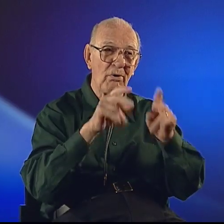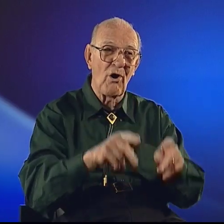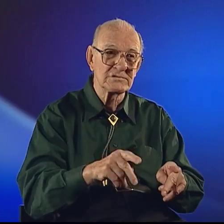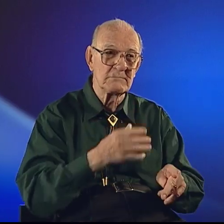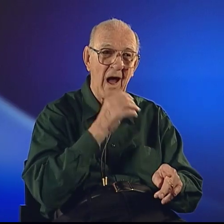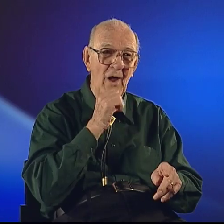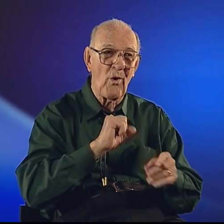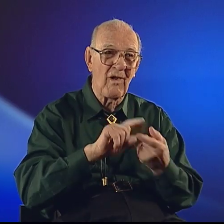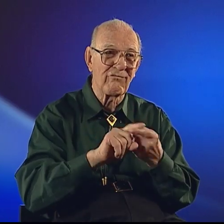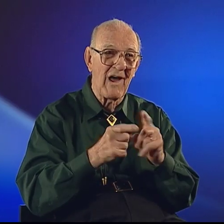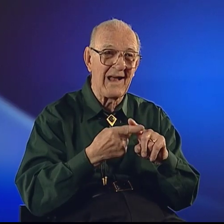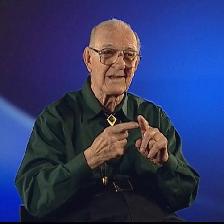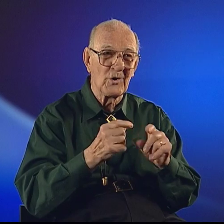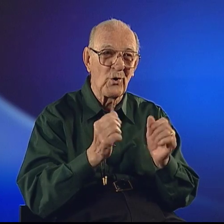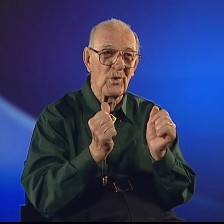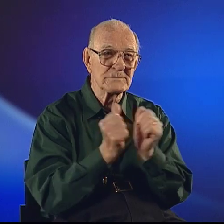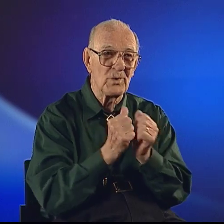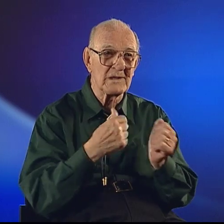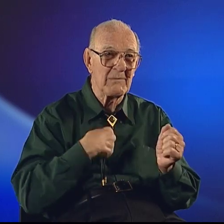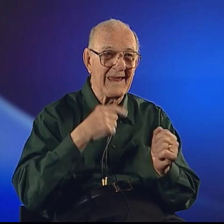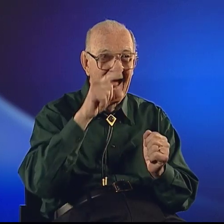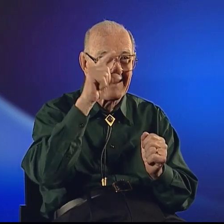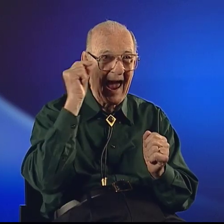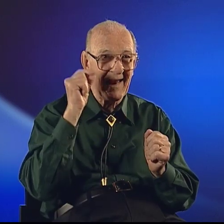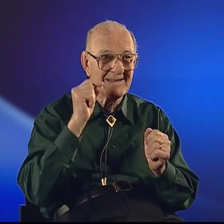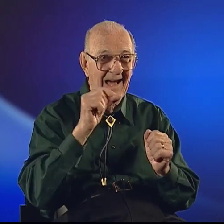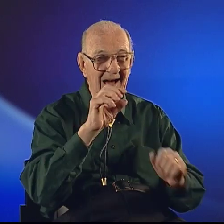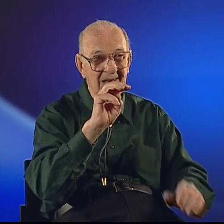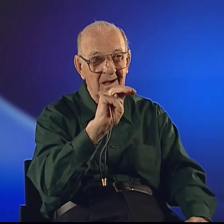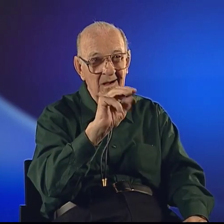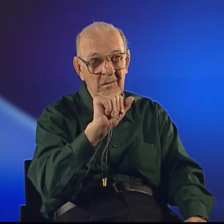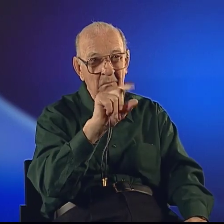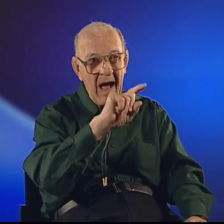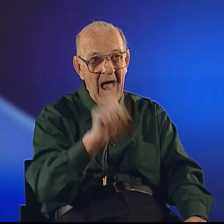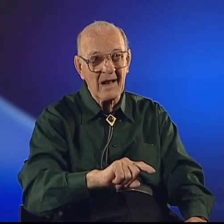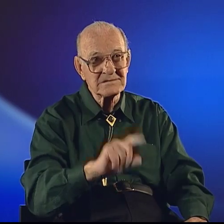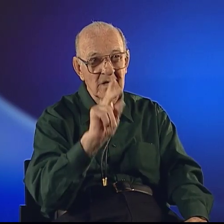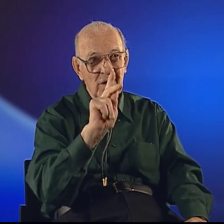my old friend who was with me at Gallaudet - Malzkuhn.